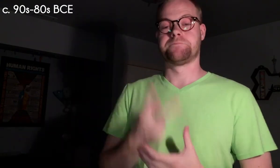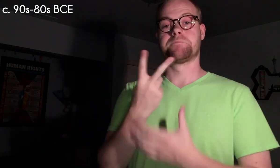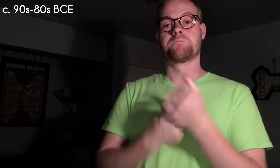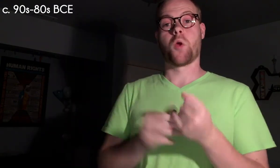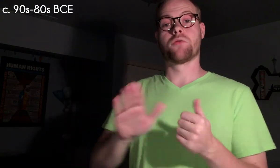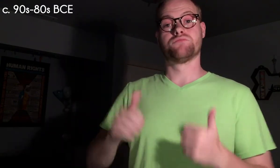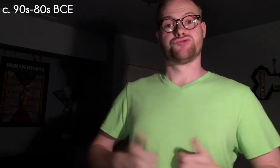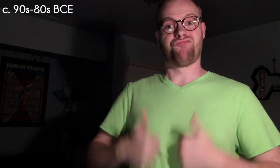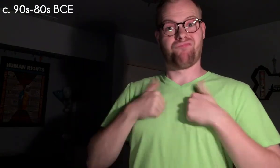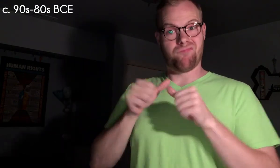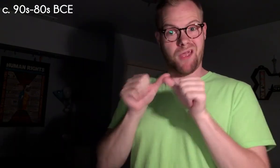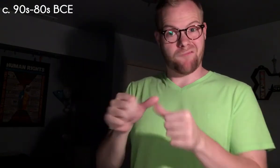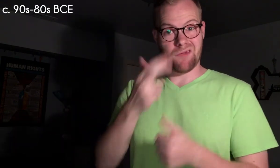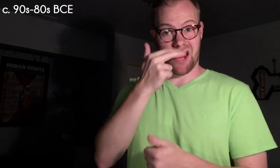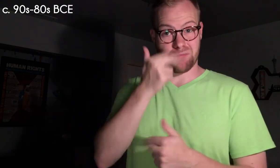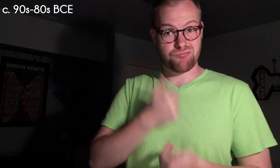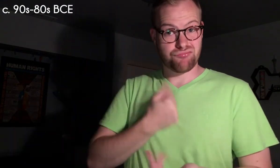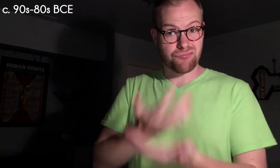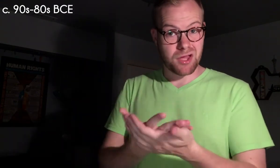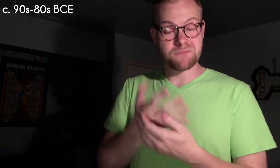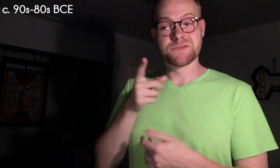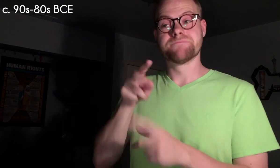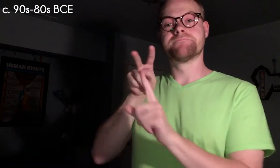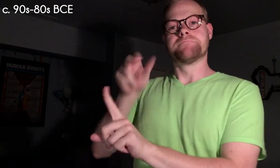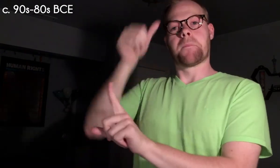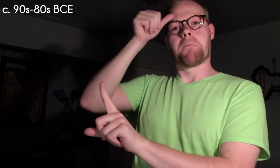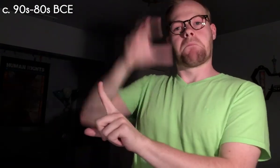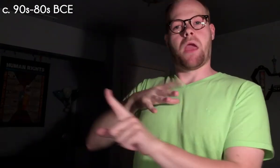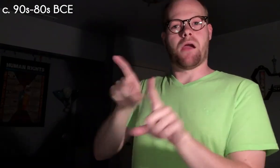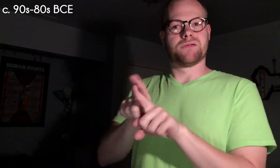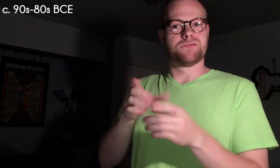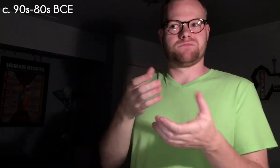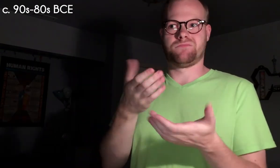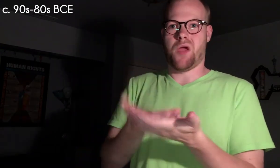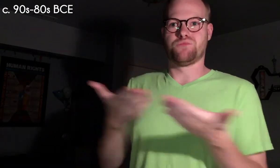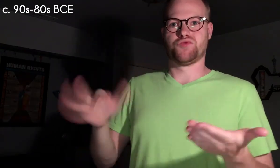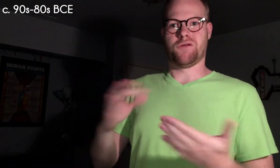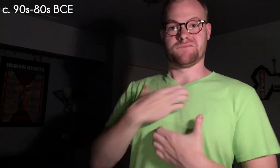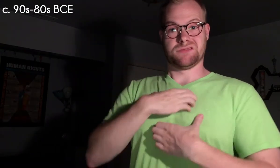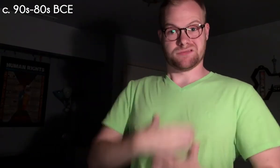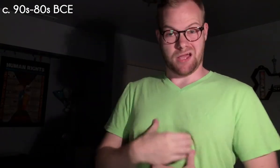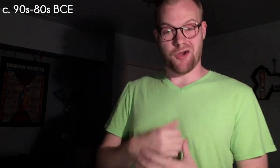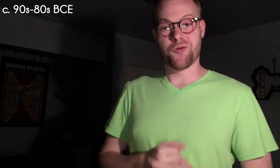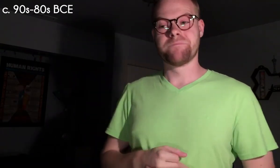Both his surviving epigrams address a male as an object of desire,